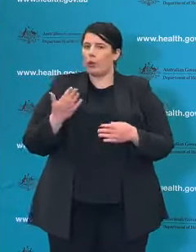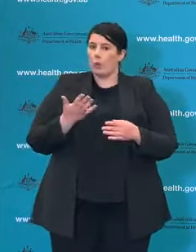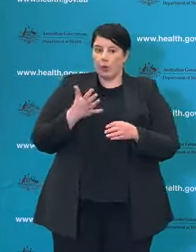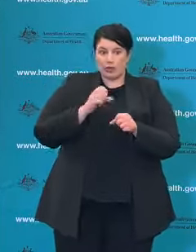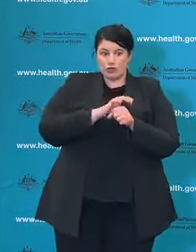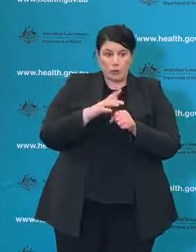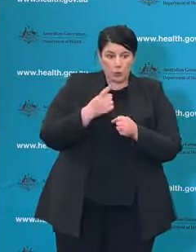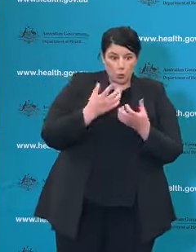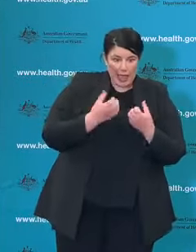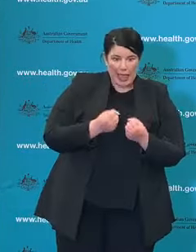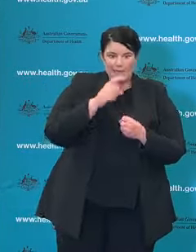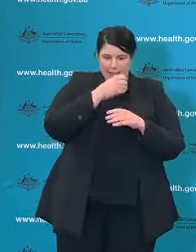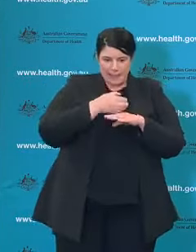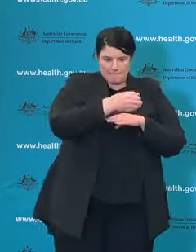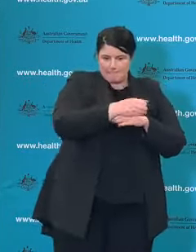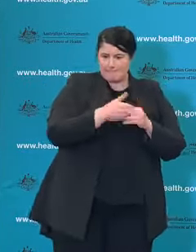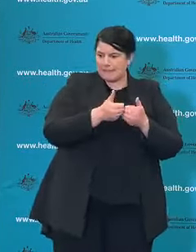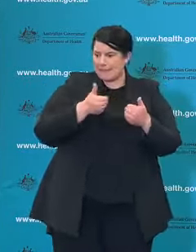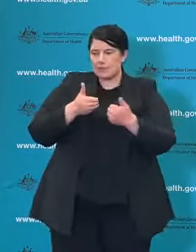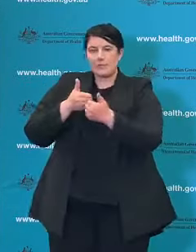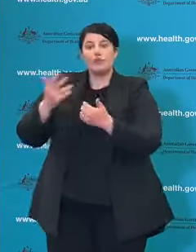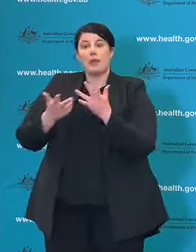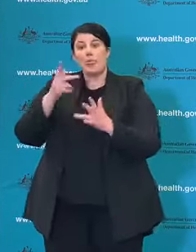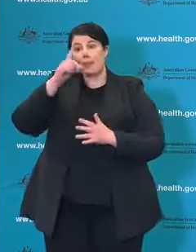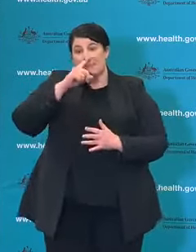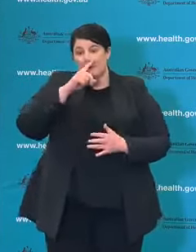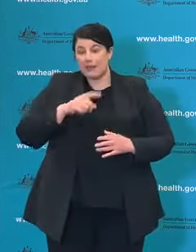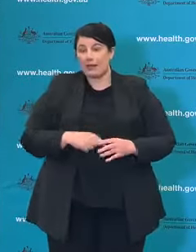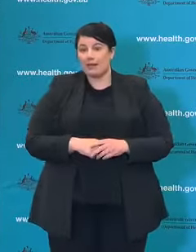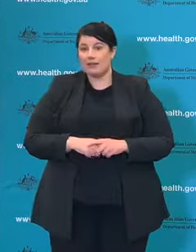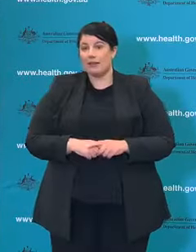who's got it and what you're going to do about it. In terms of complacency